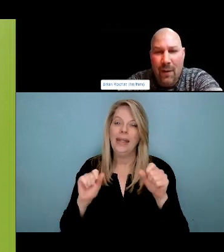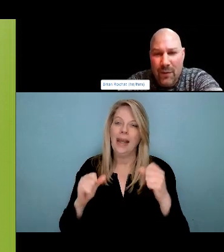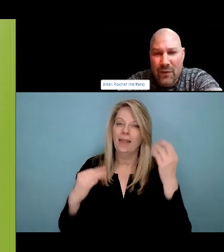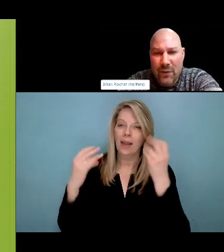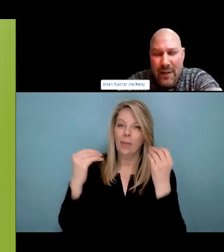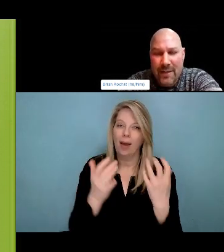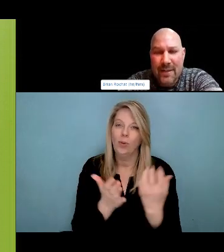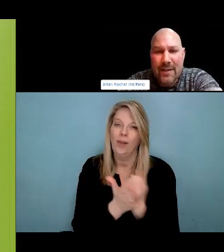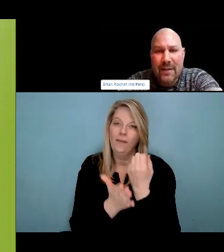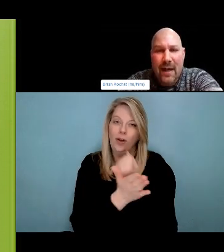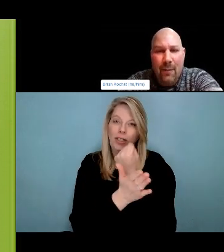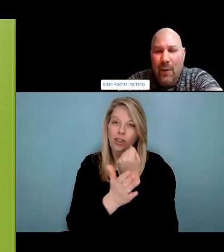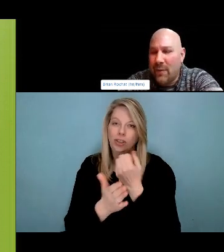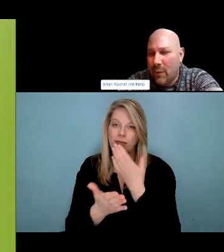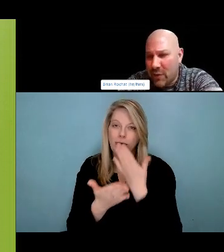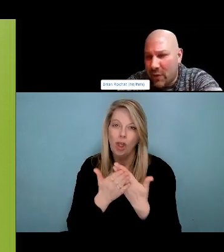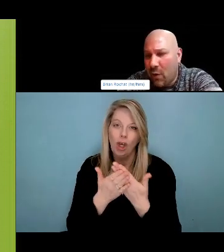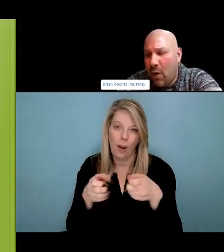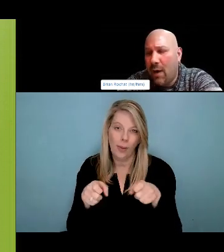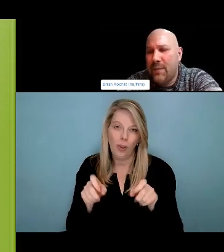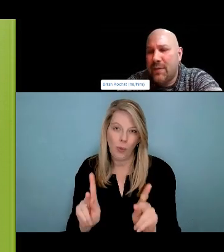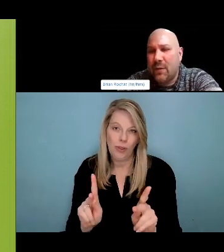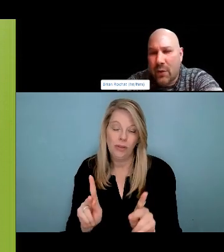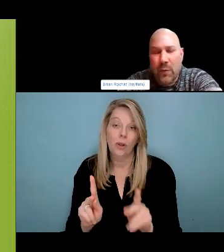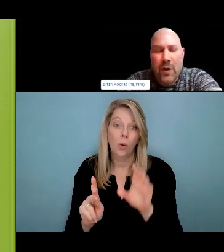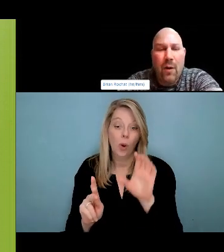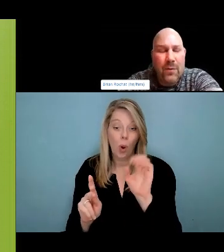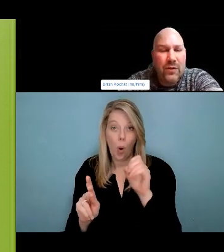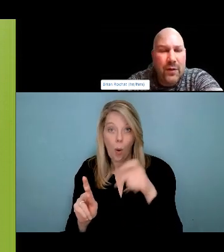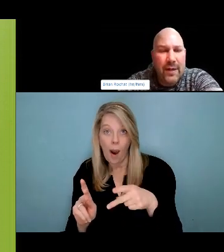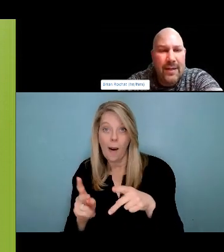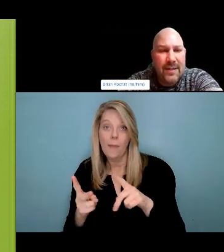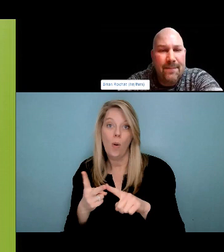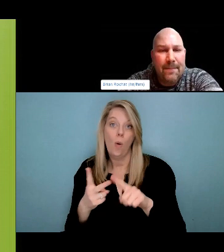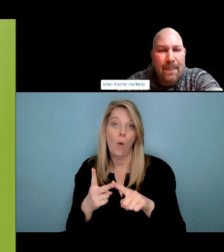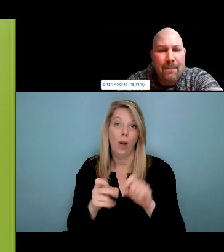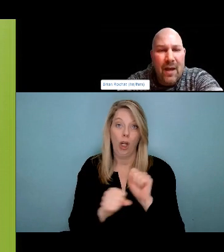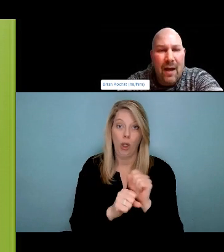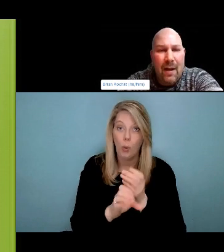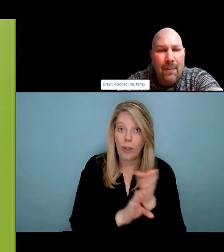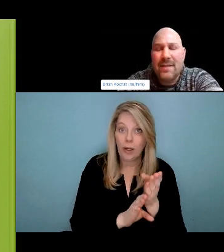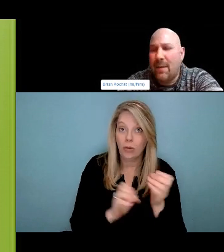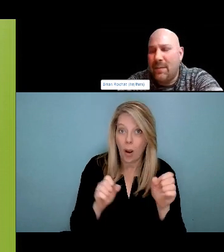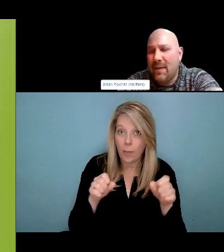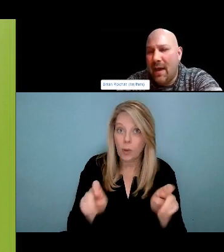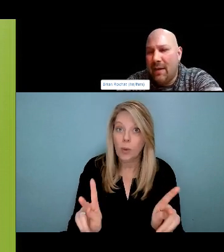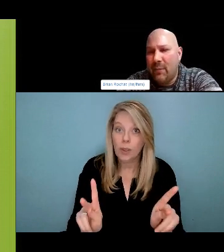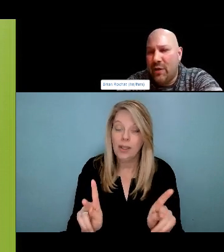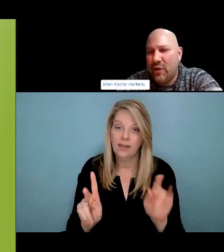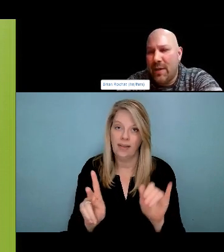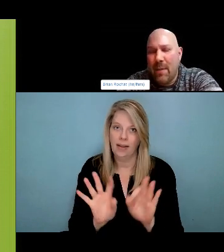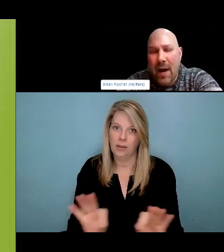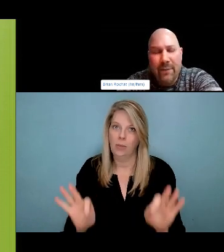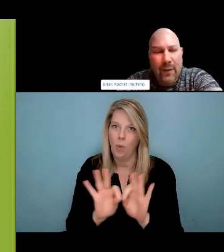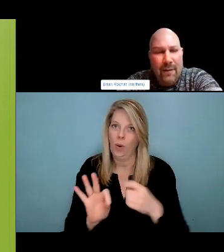do when people are under the influence either in our spaces or in our homes is we can feed